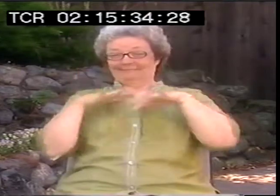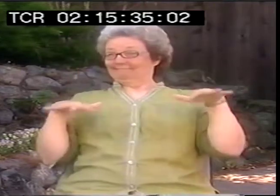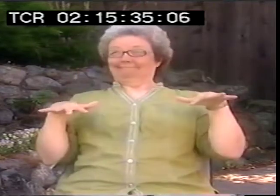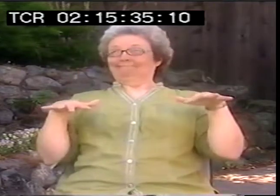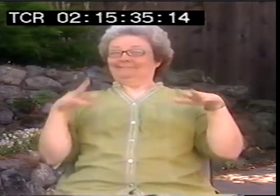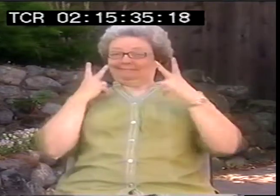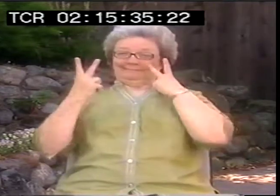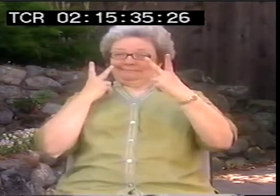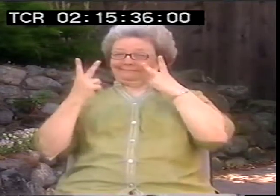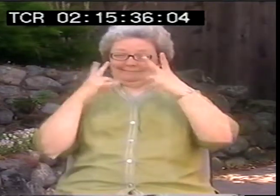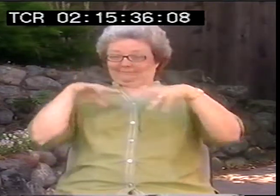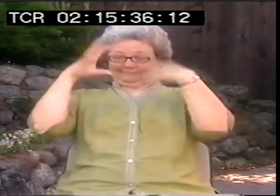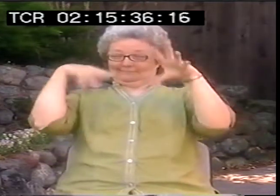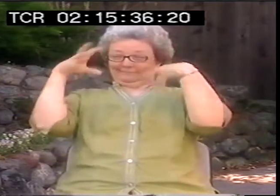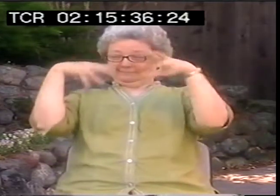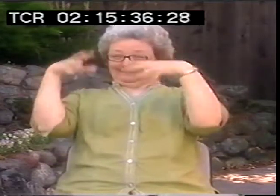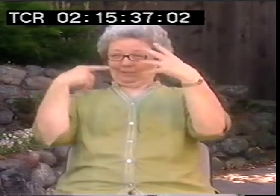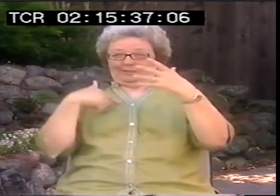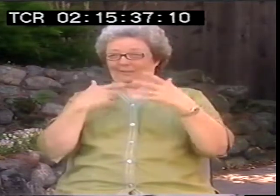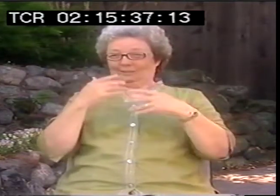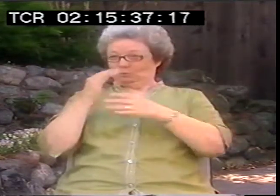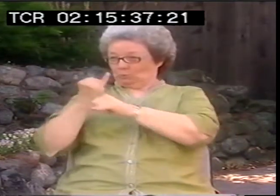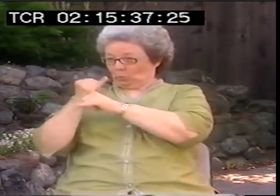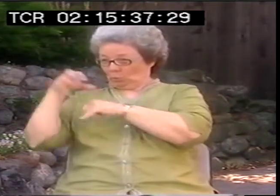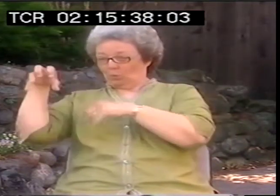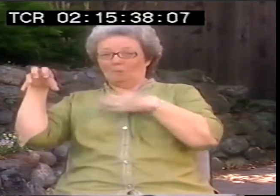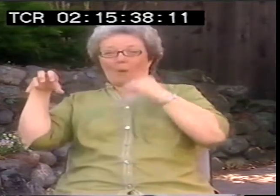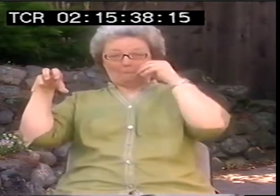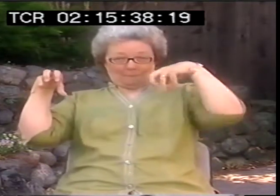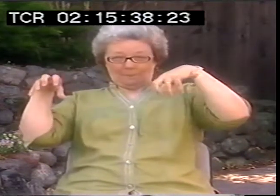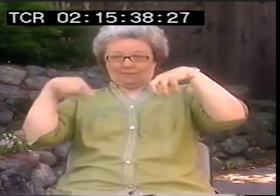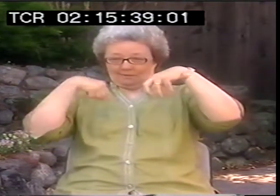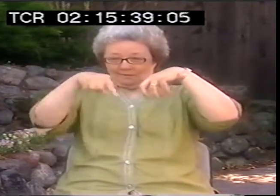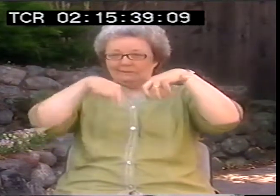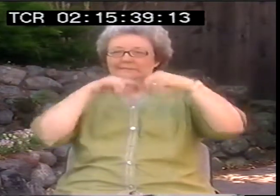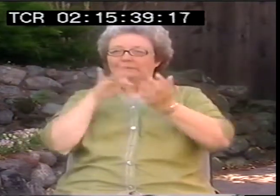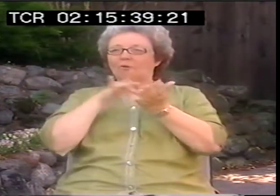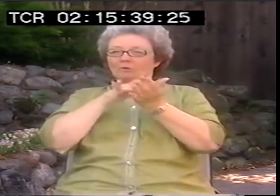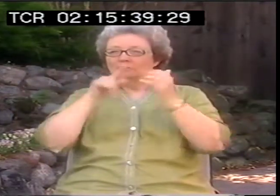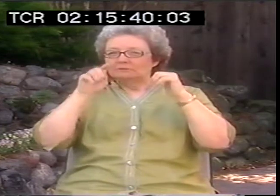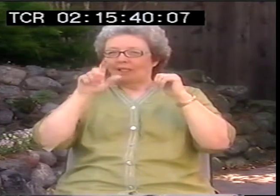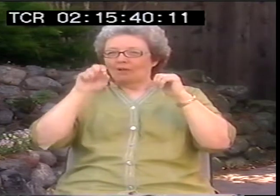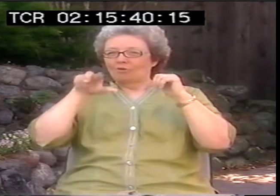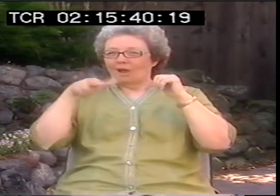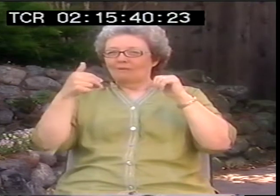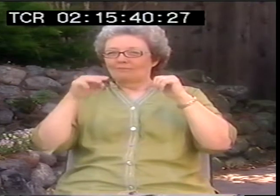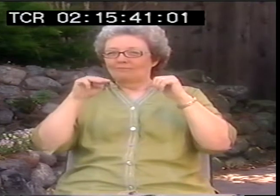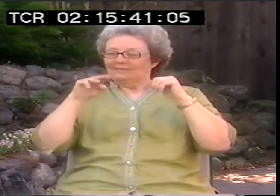who were making a lot of noise all around the same time. The School for the Deaf and my house were fairly near each other.